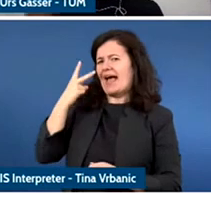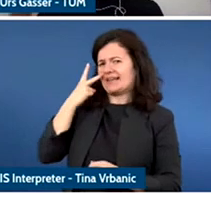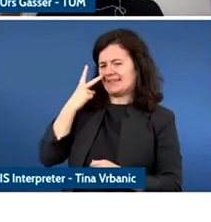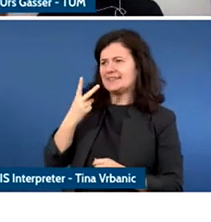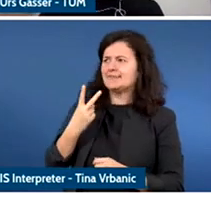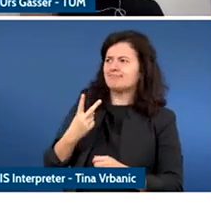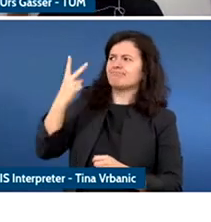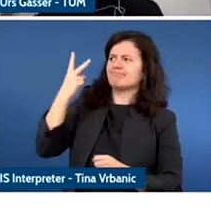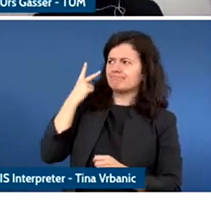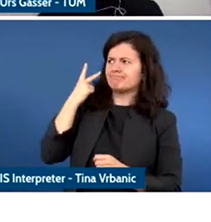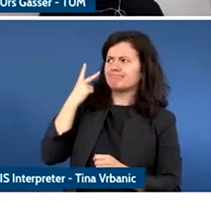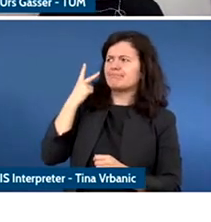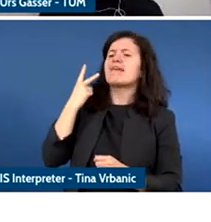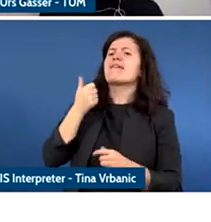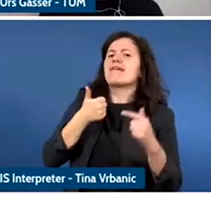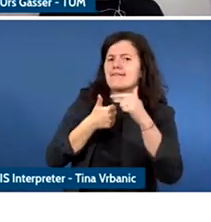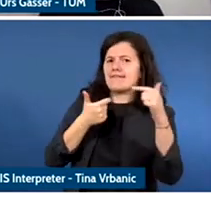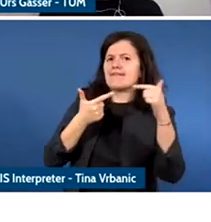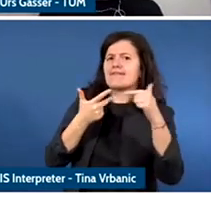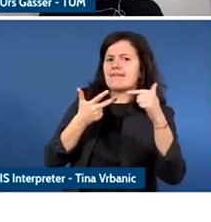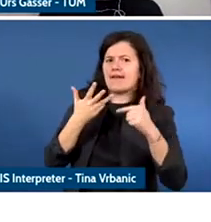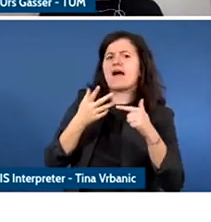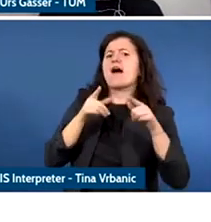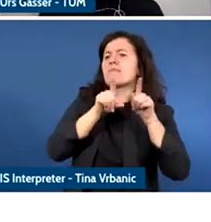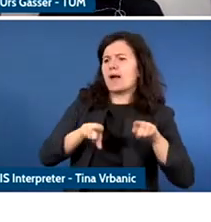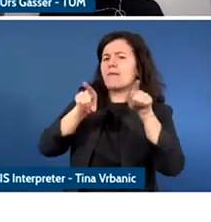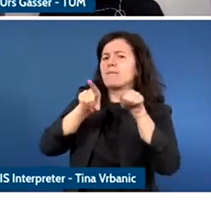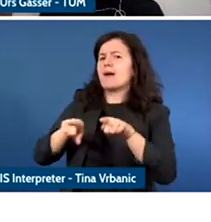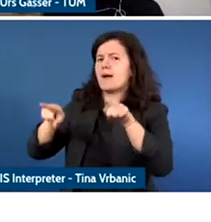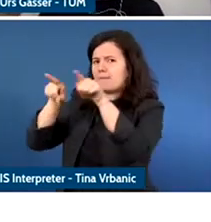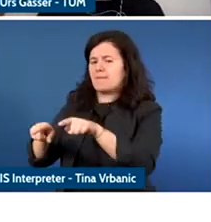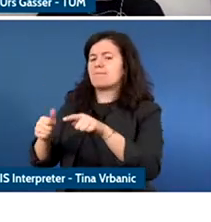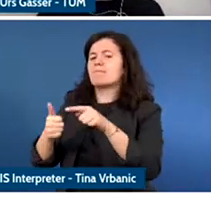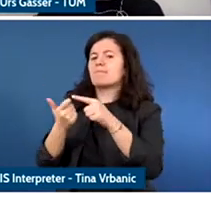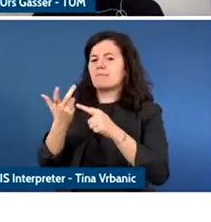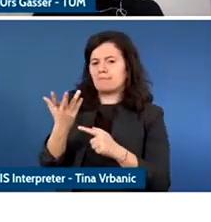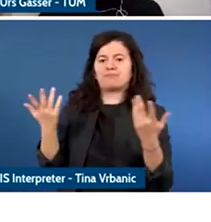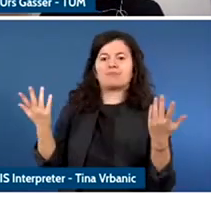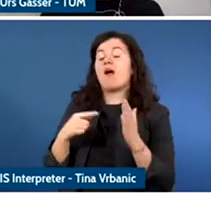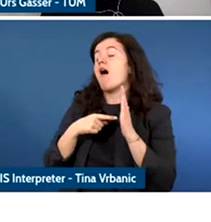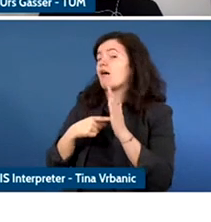that I feel will persist as we enter the next cycle of policy making also at the